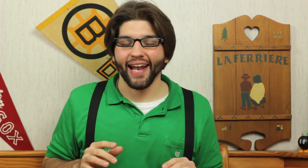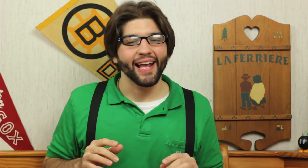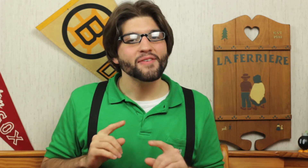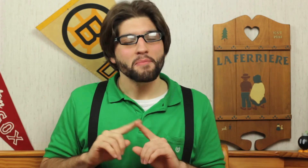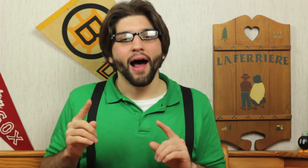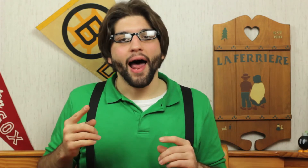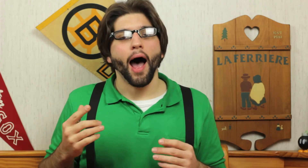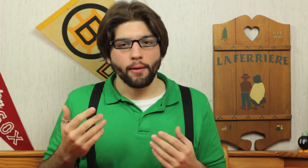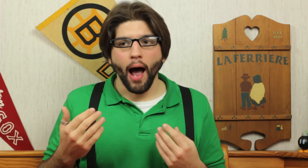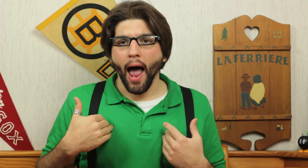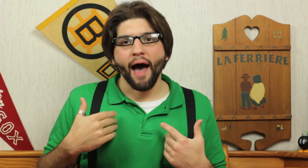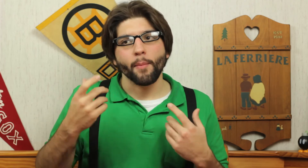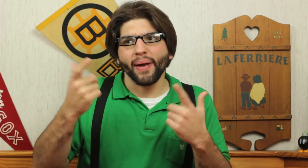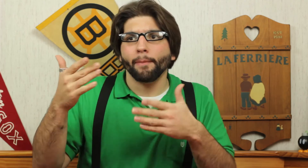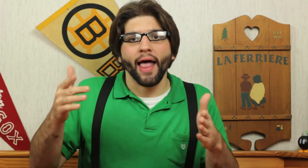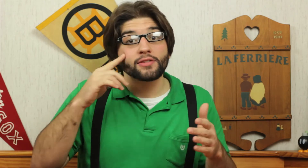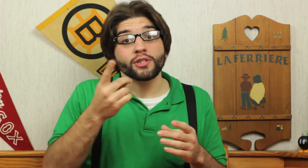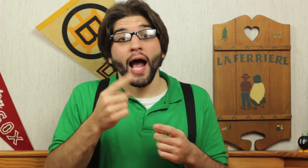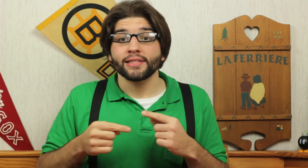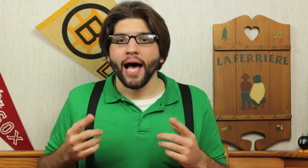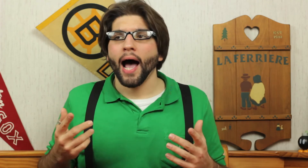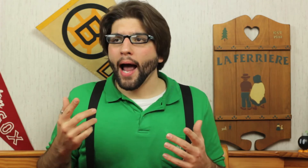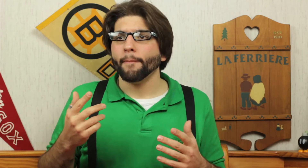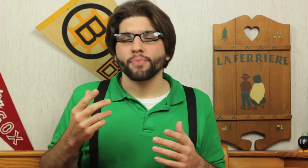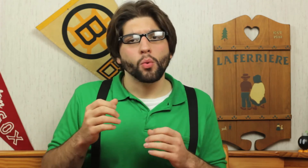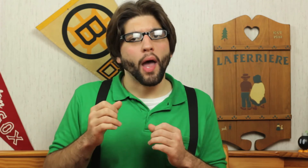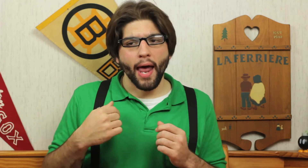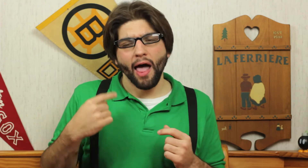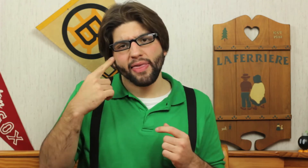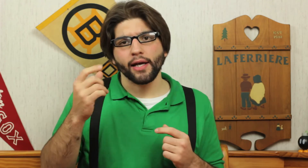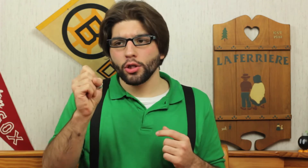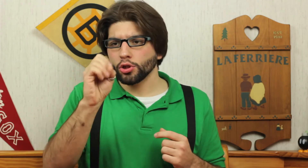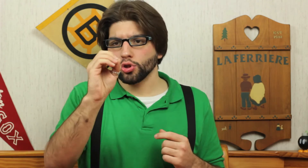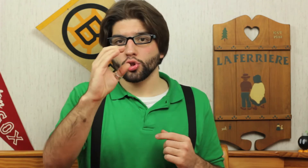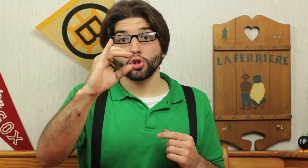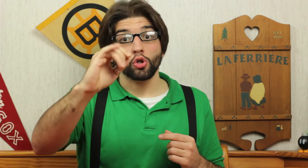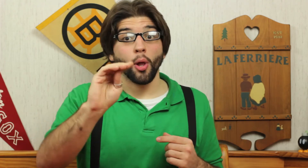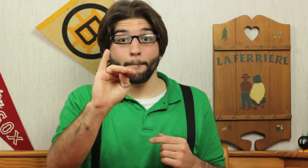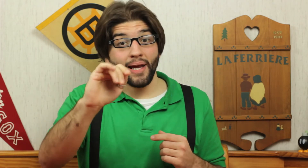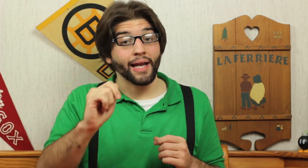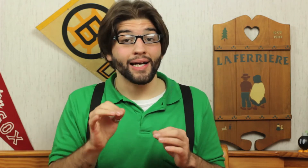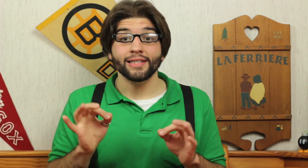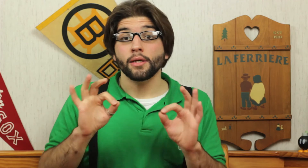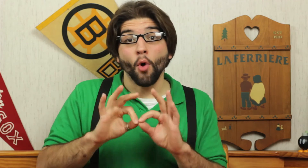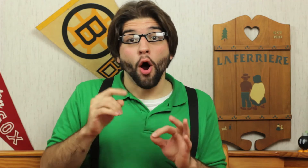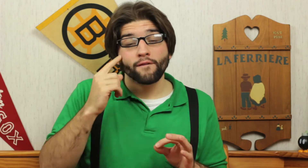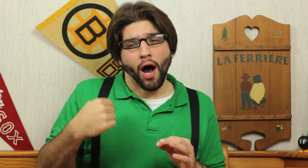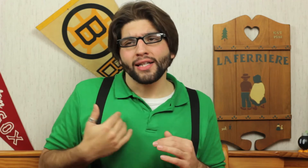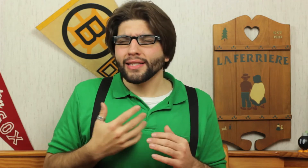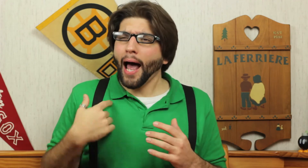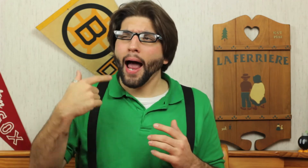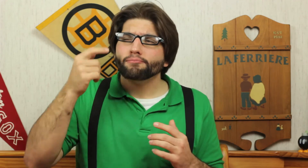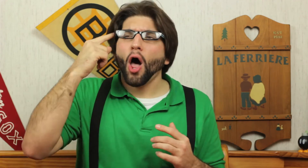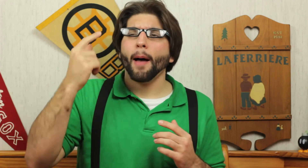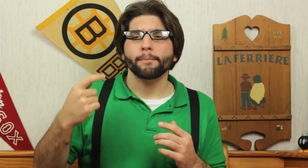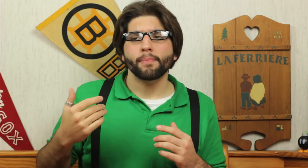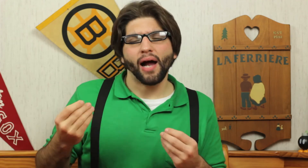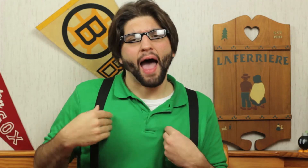But I have big plans for Dine & Sign and I think Social Media is important for us.